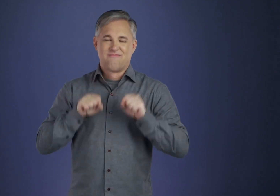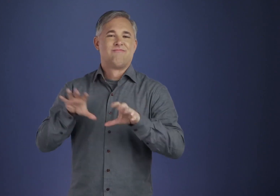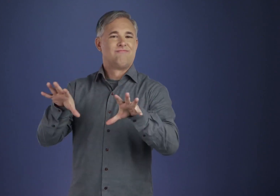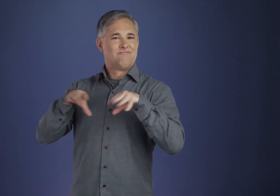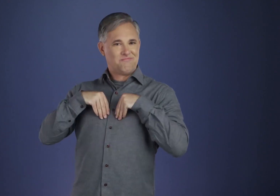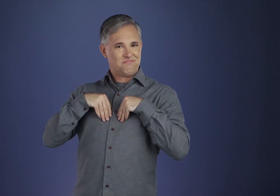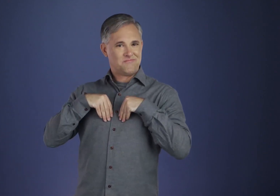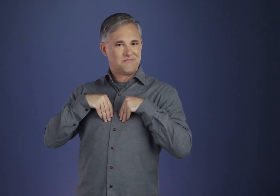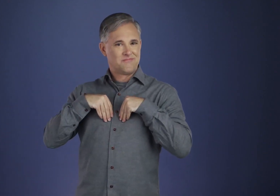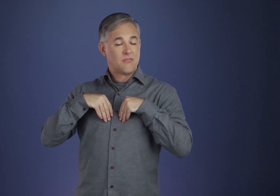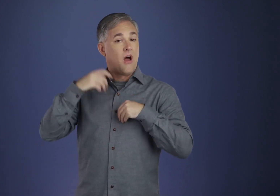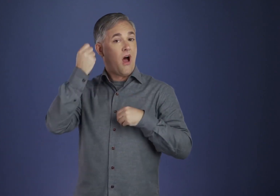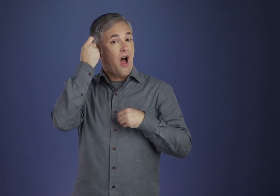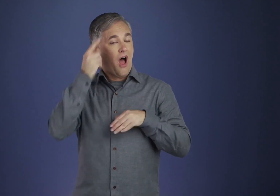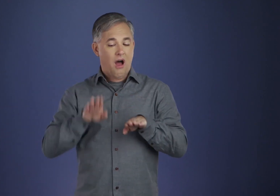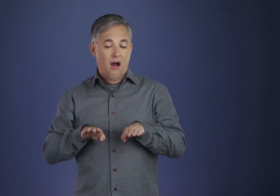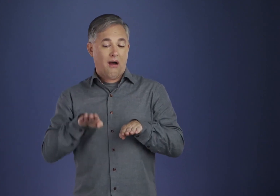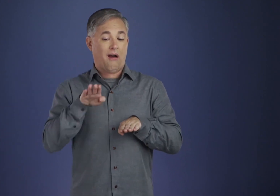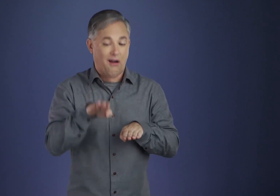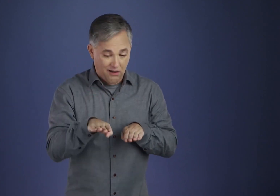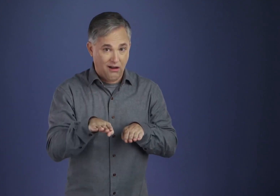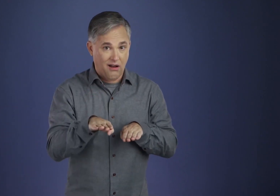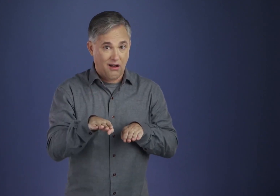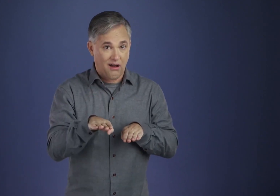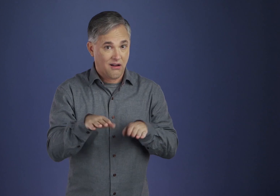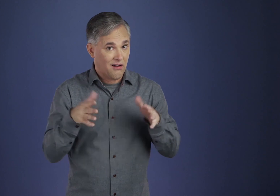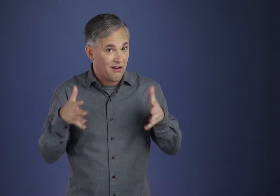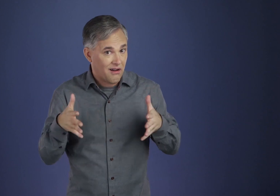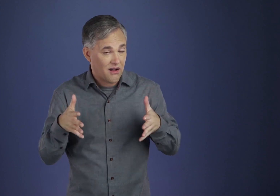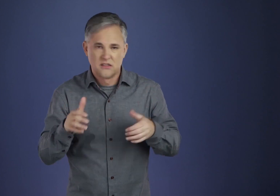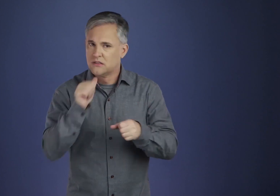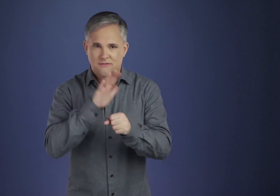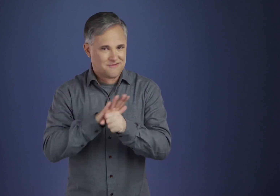Yet it is only a step. We will want to go further.